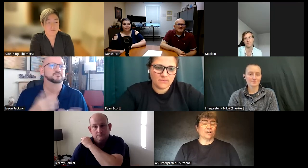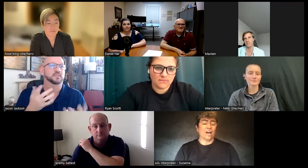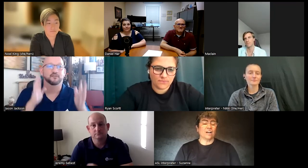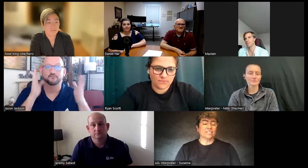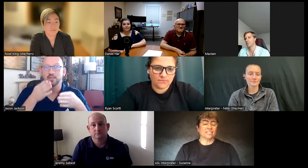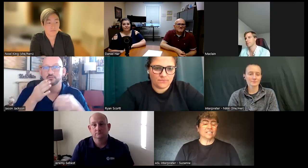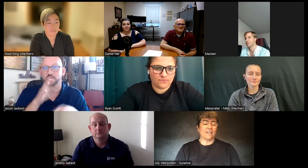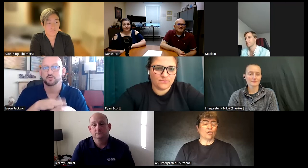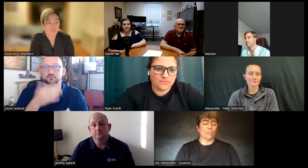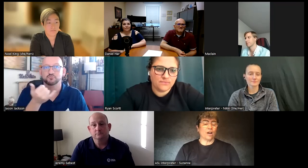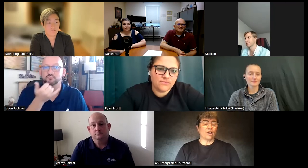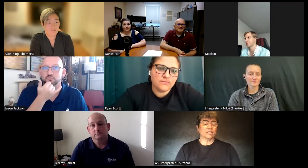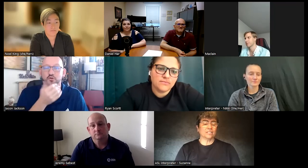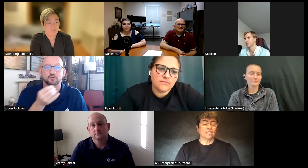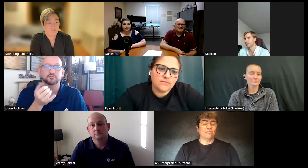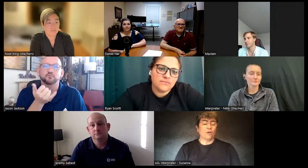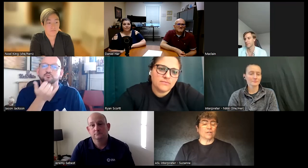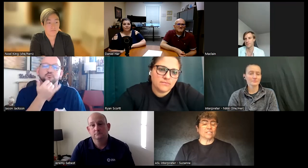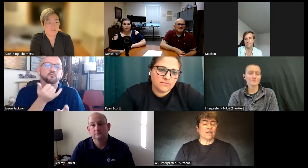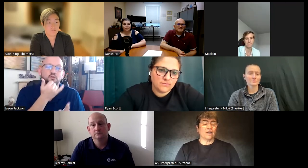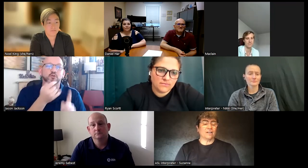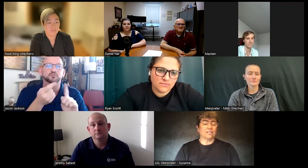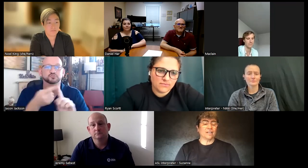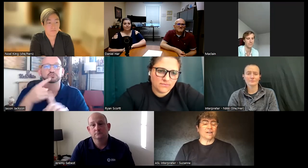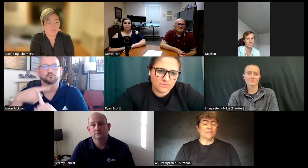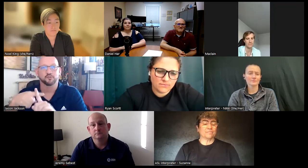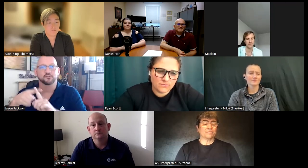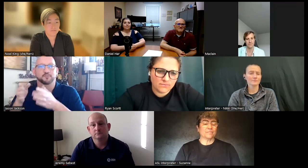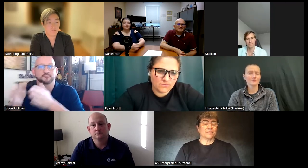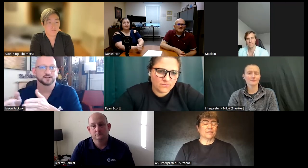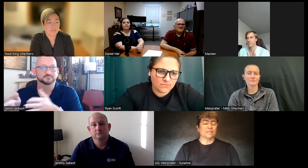good heart have an open heart focus on um